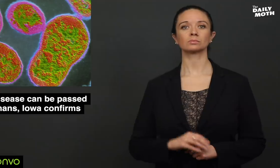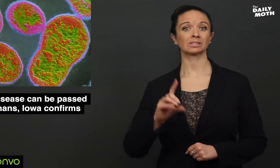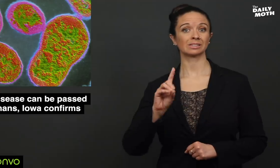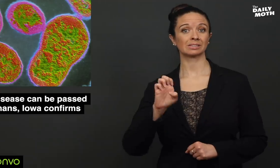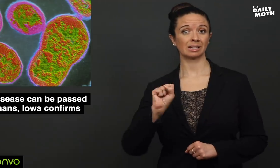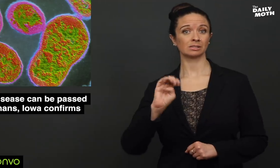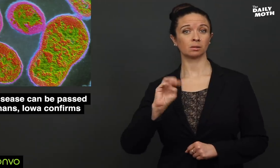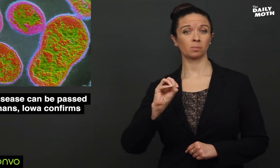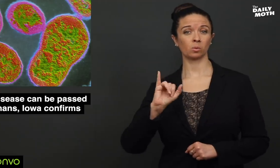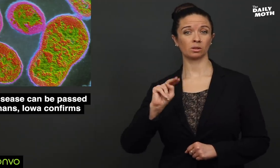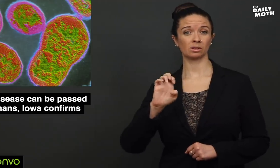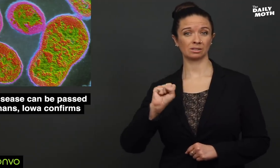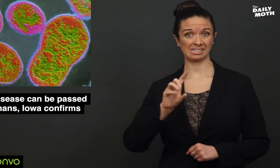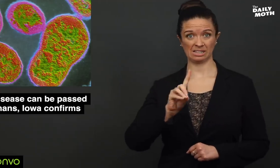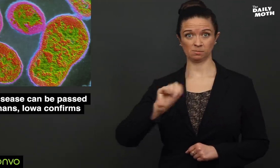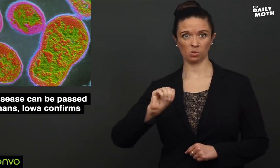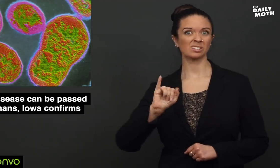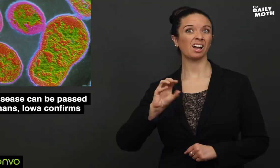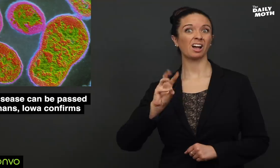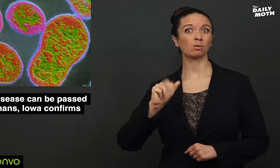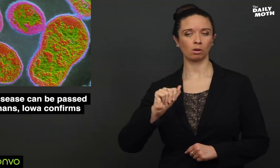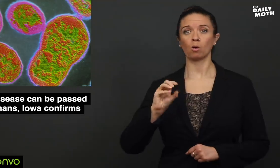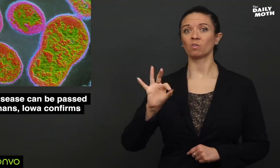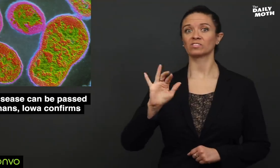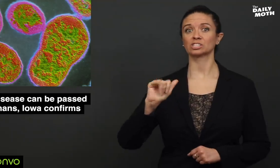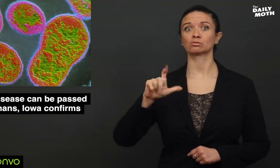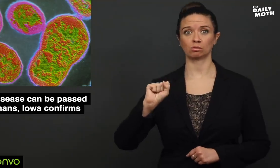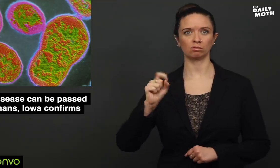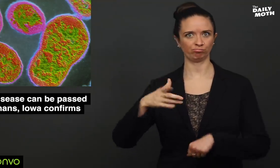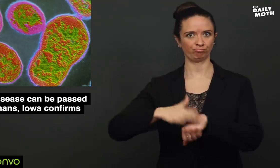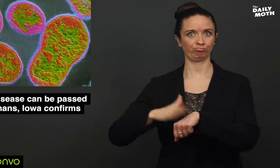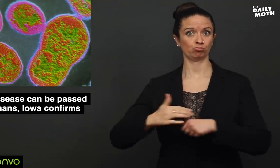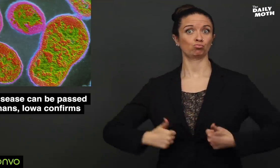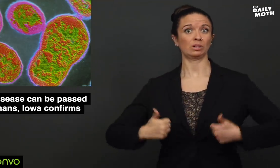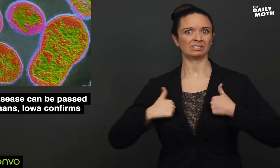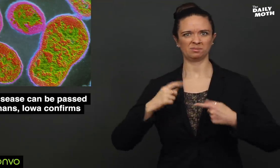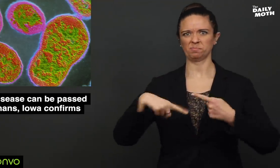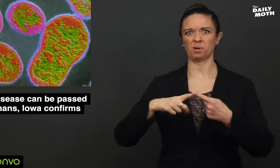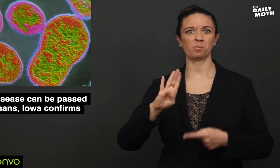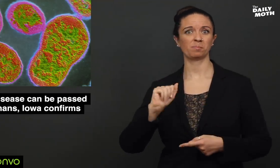Des Moines, Iowa officials are warning residents that there is